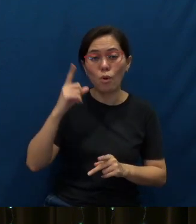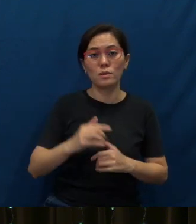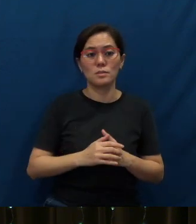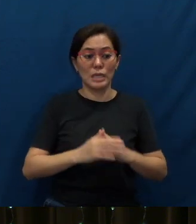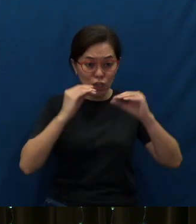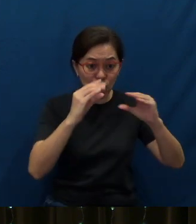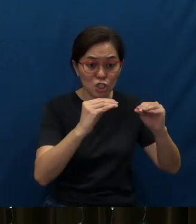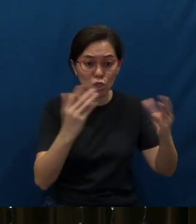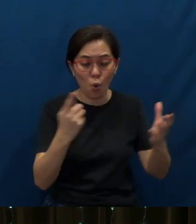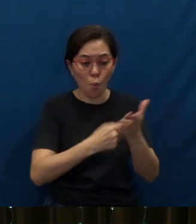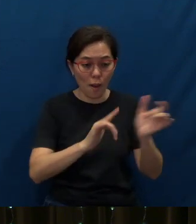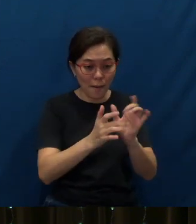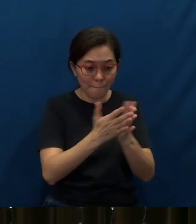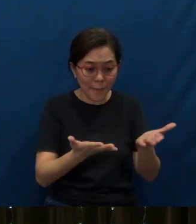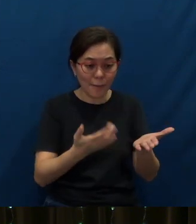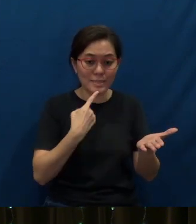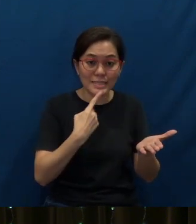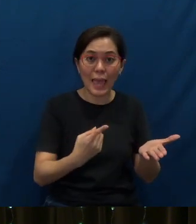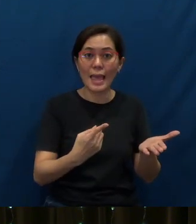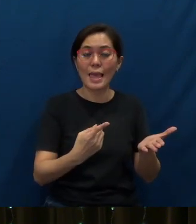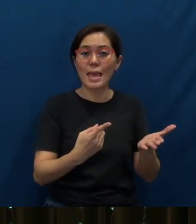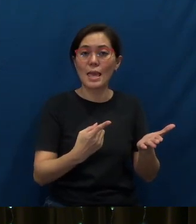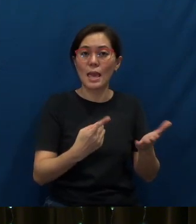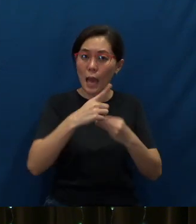teaching them what the Bible says of Christ.